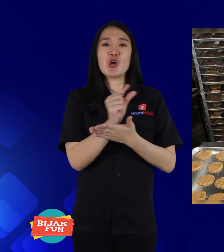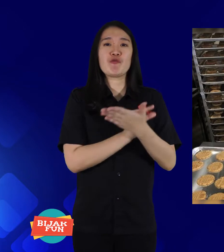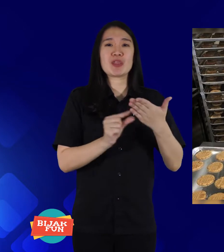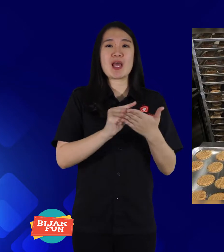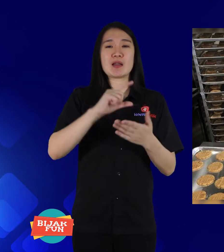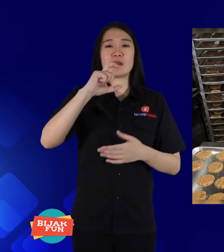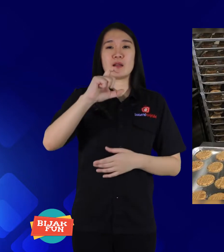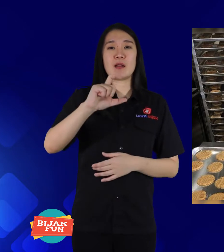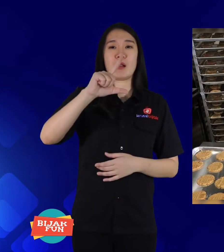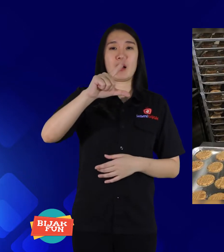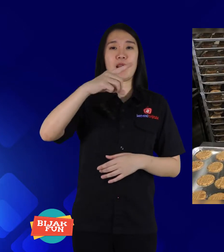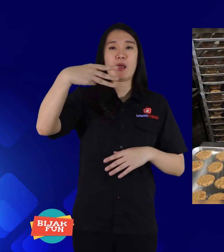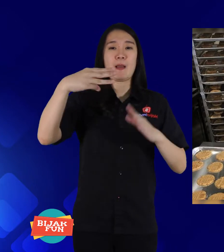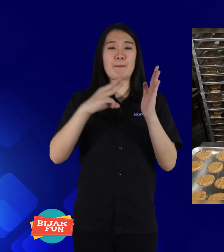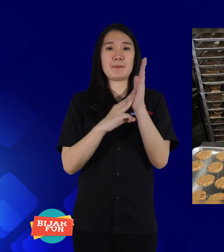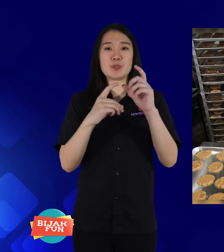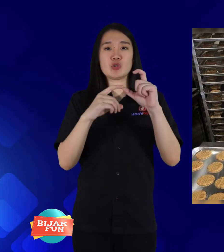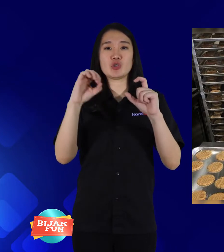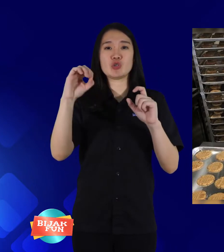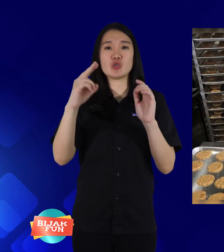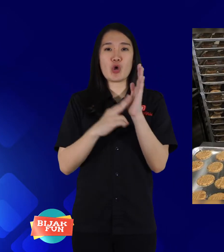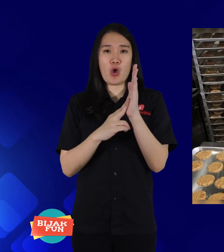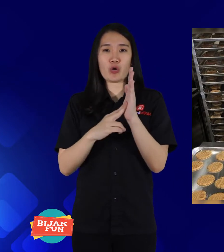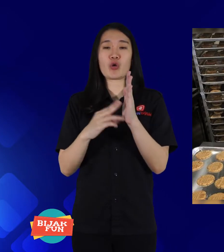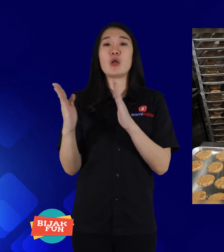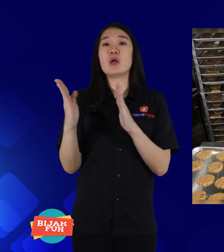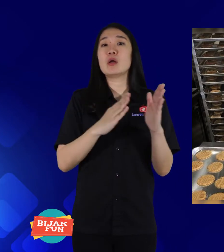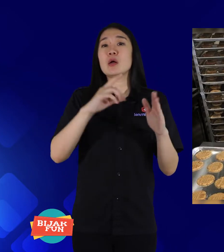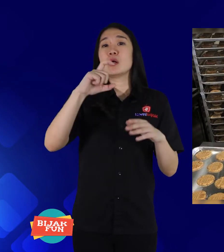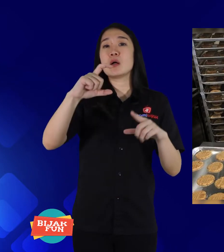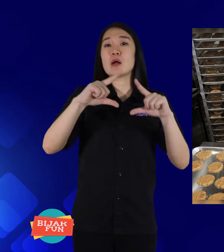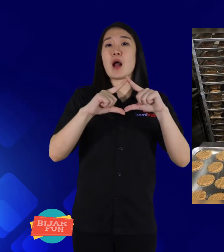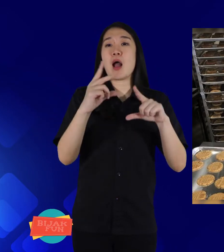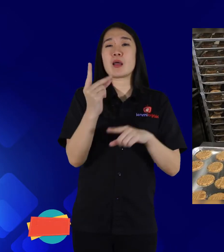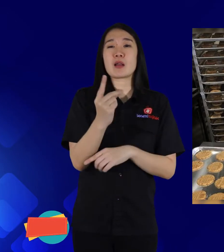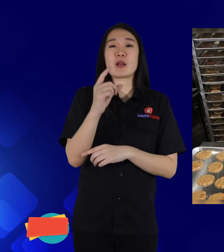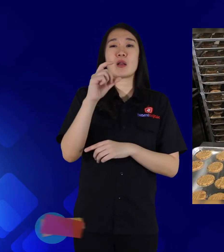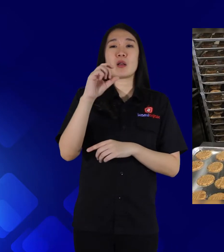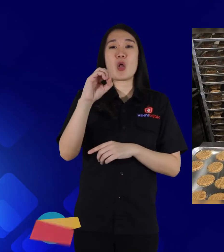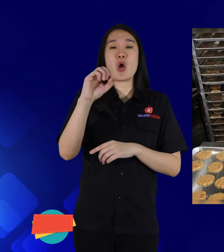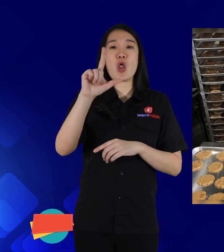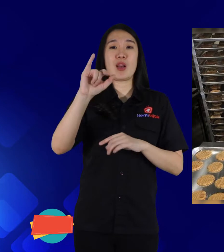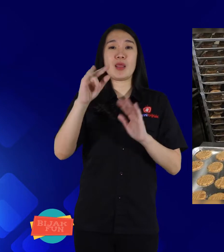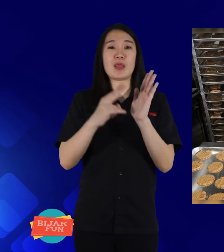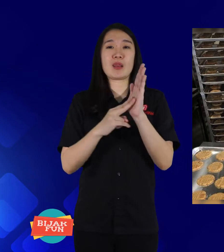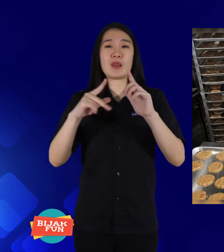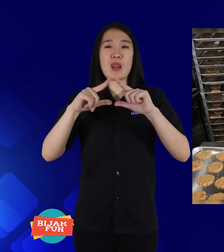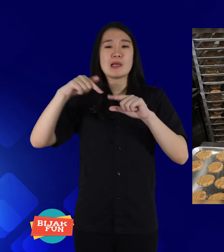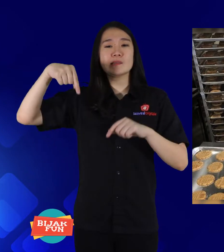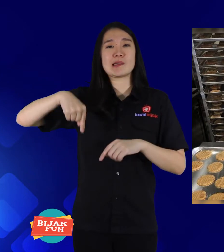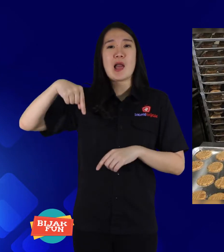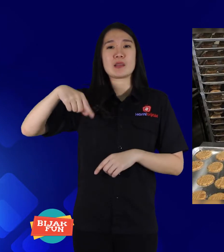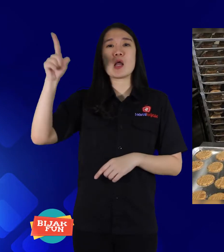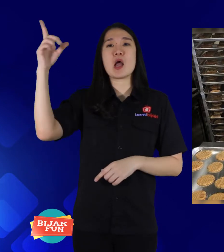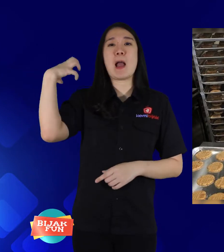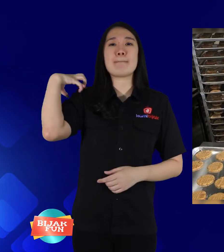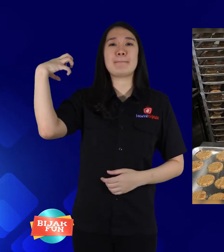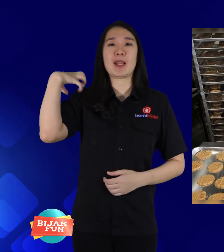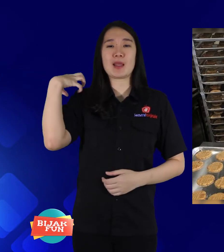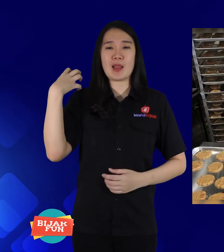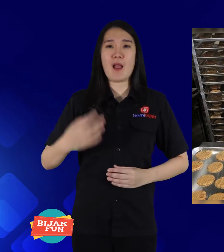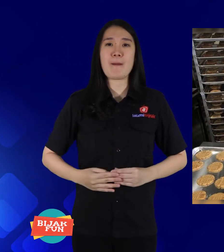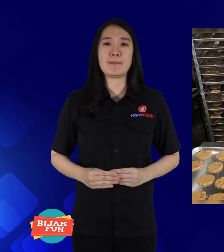Clemson University, in South Carolina, United States of America.